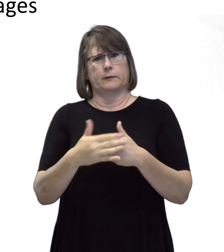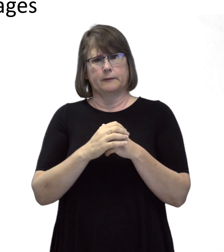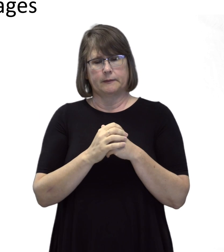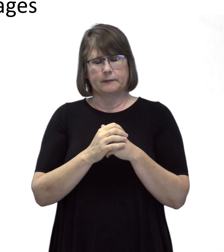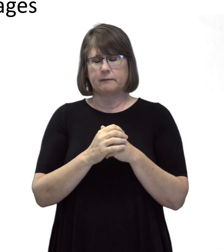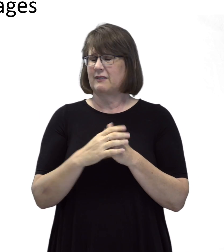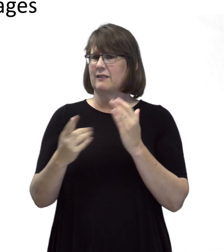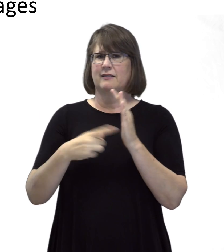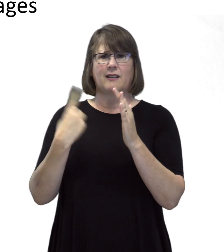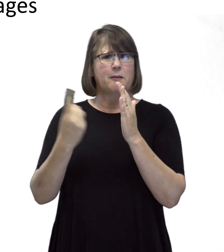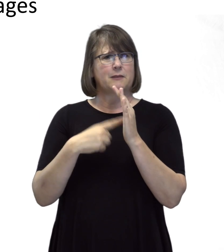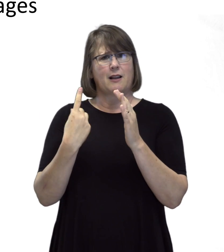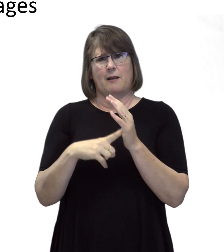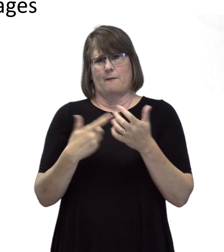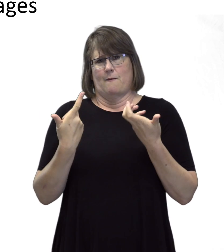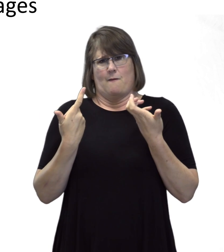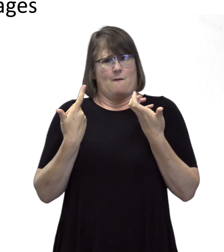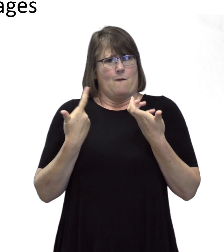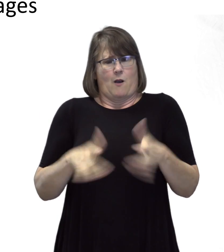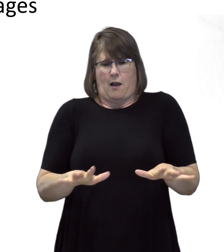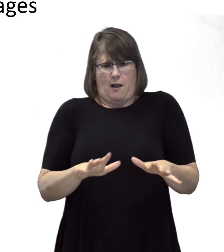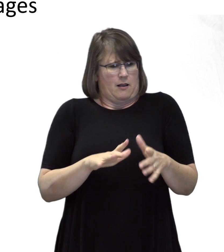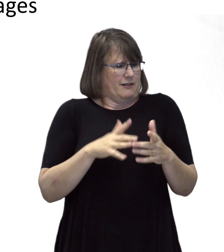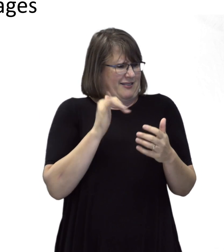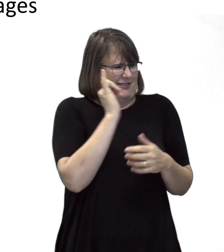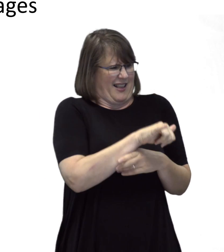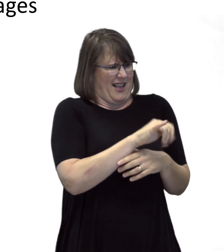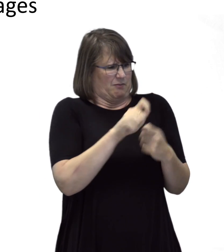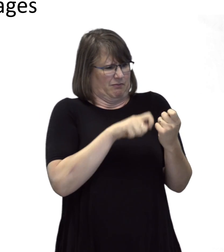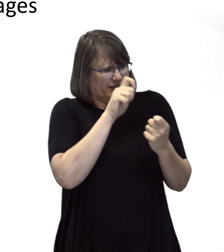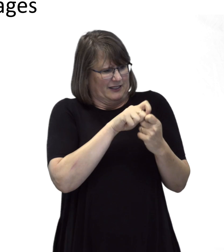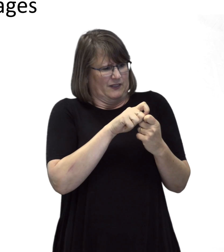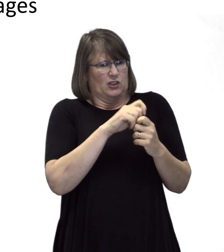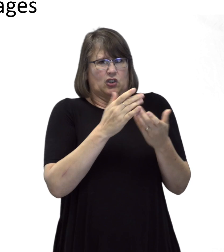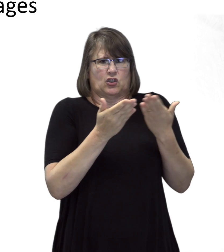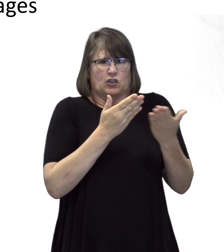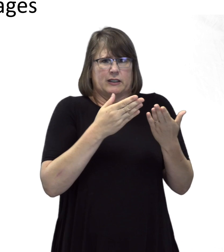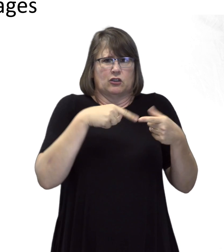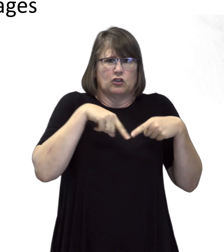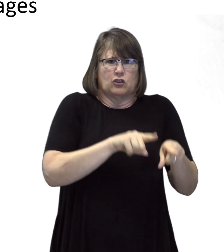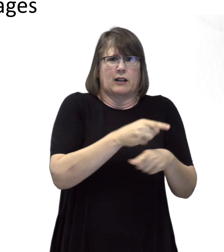Sometimes they do not want to try specific services in high school,